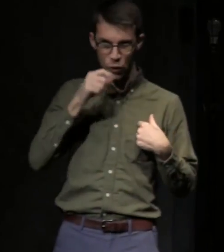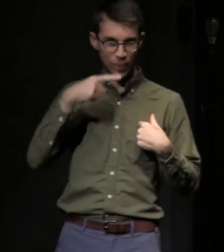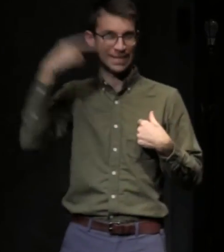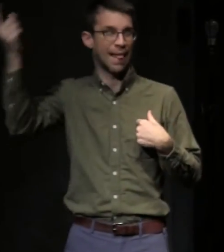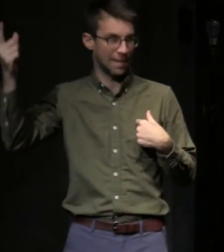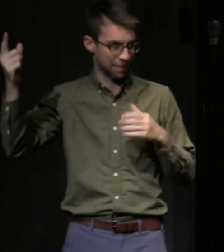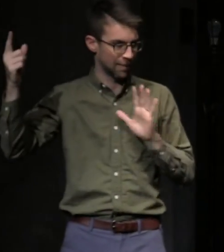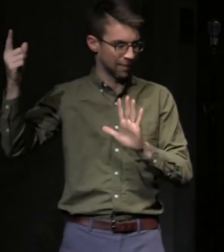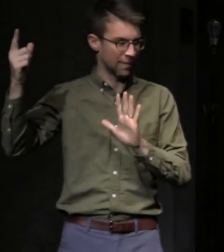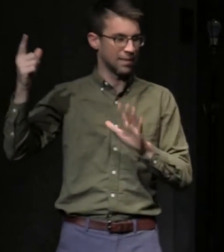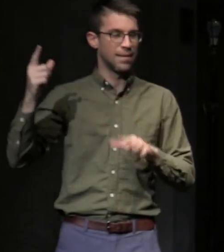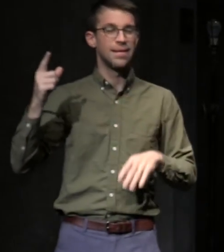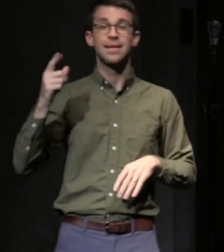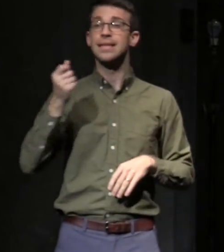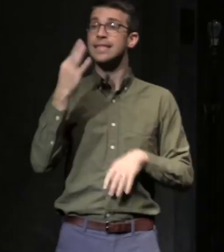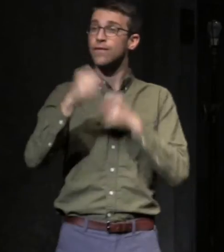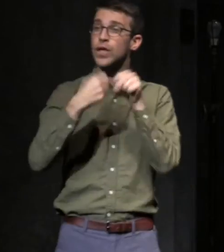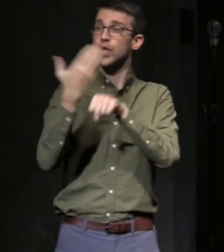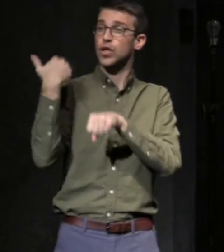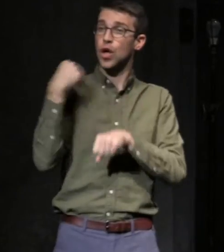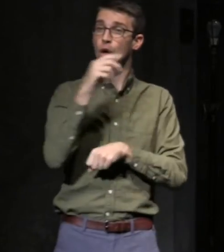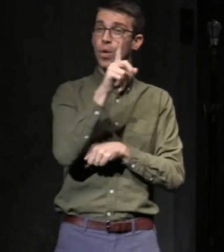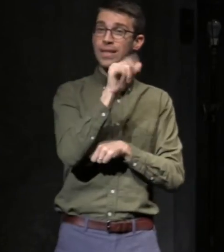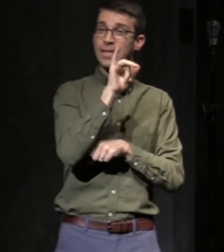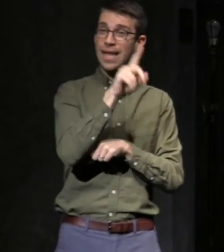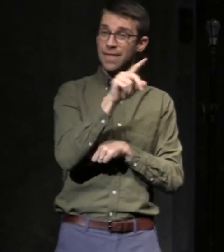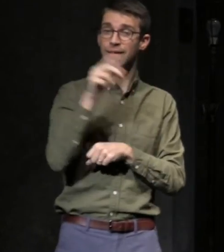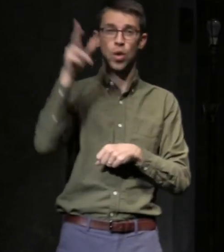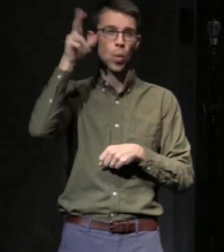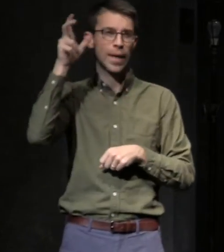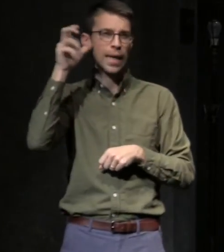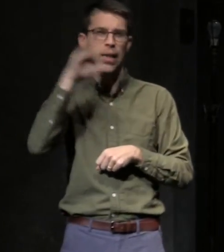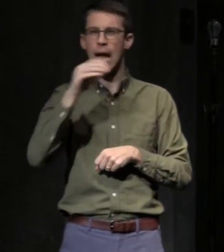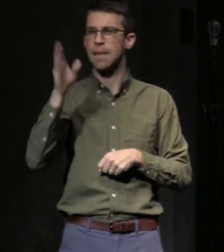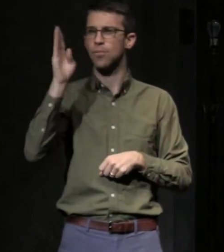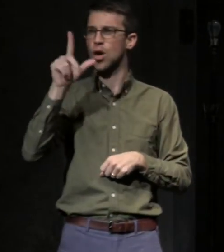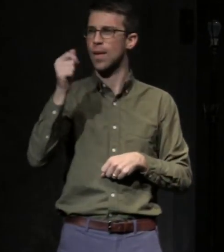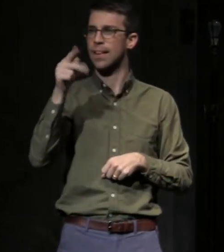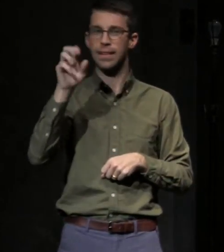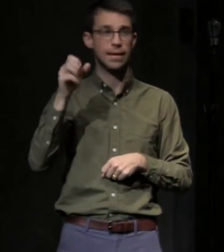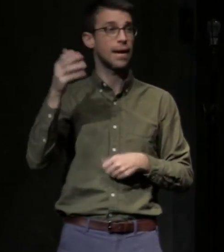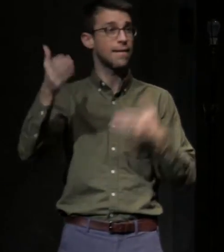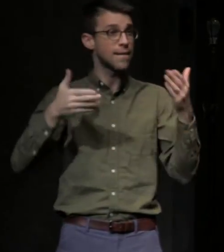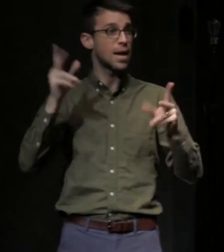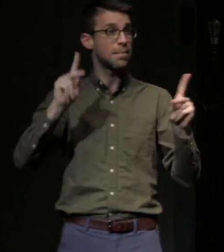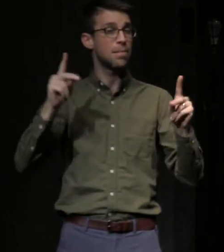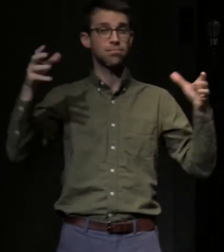Several years ago, David, "Wicked" and The Broadway League invited members of our industry to the Gershwin Theatre